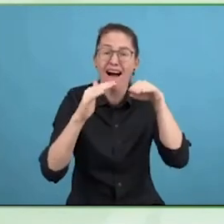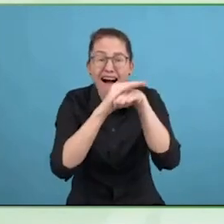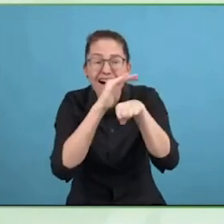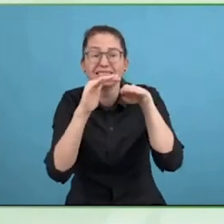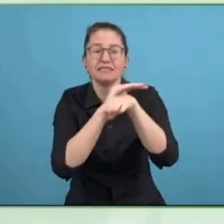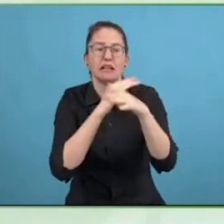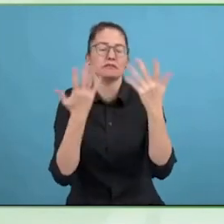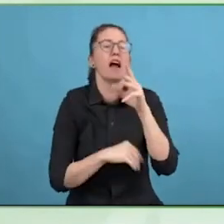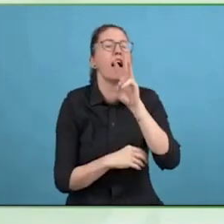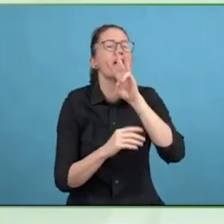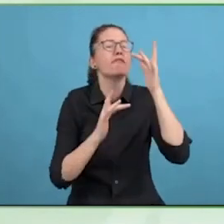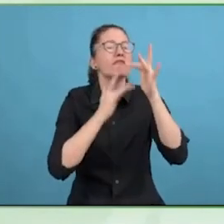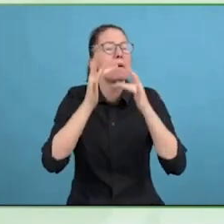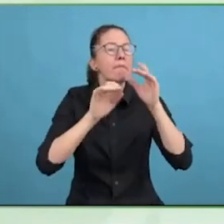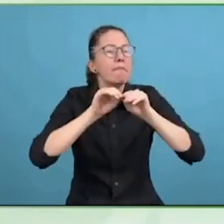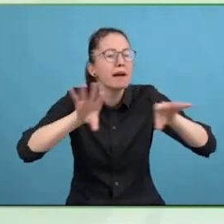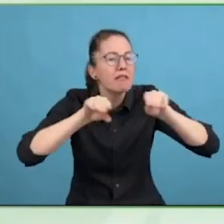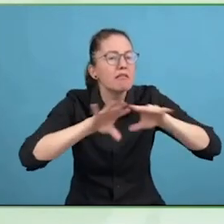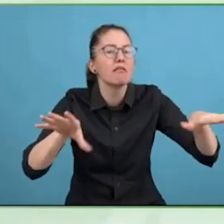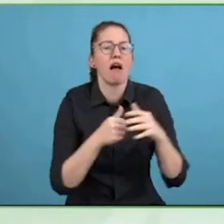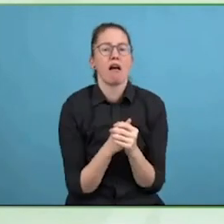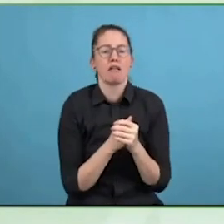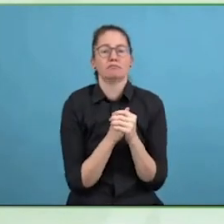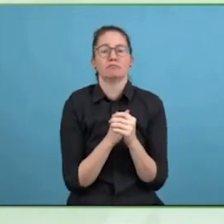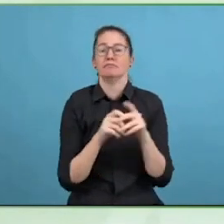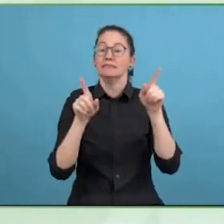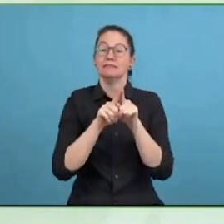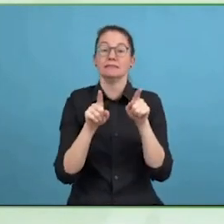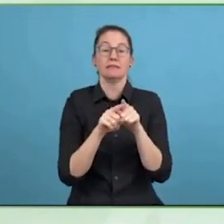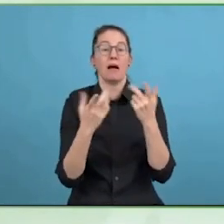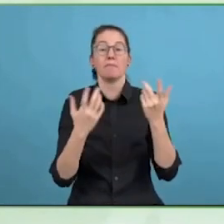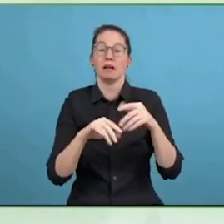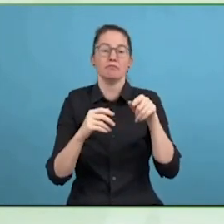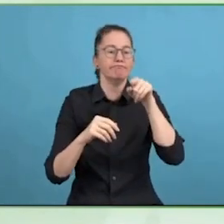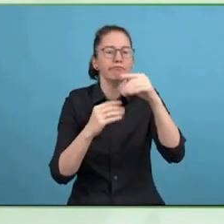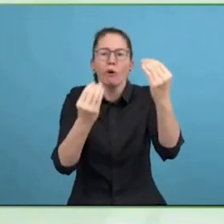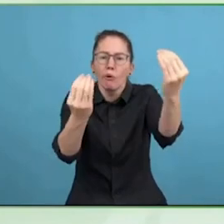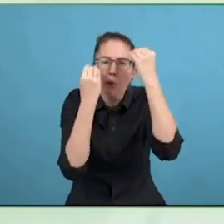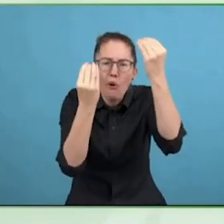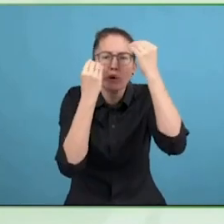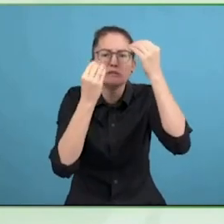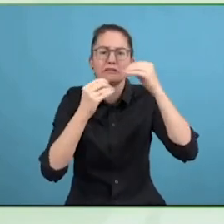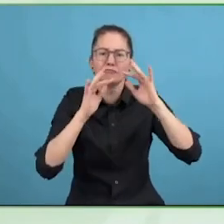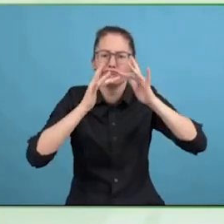the two. With a professional certification you have to maintain credits of